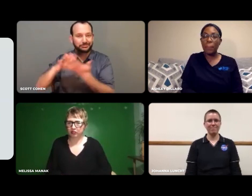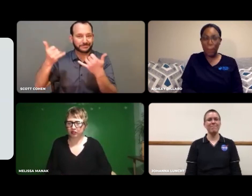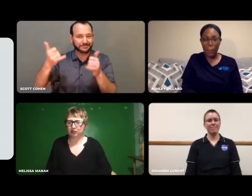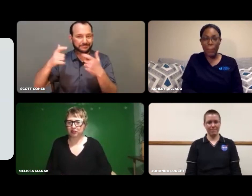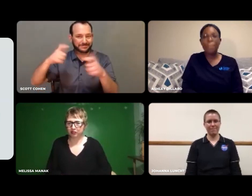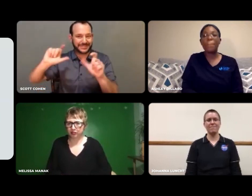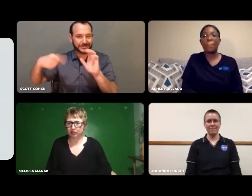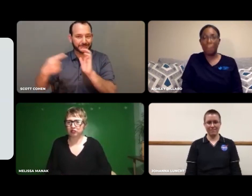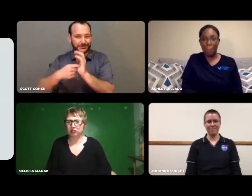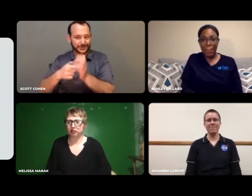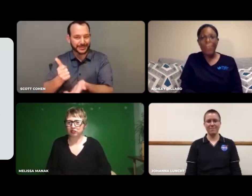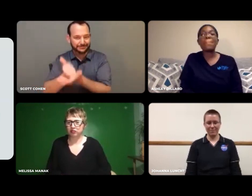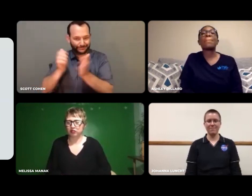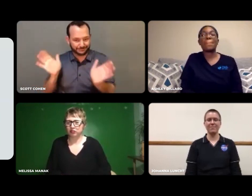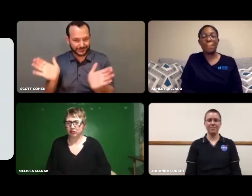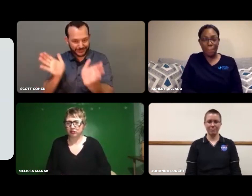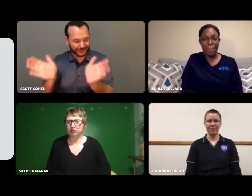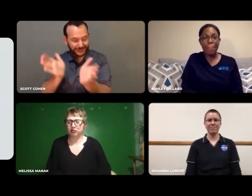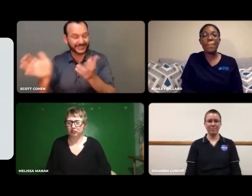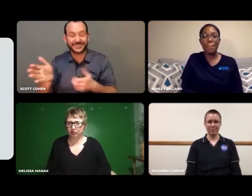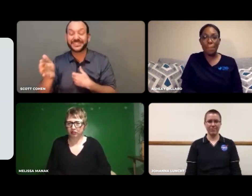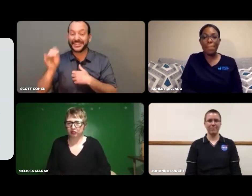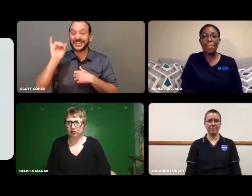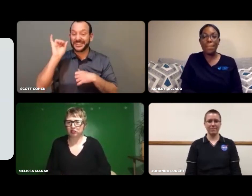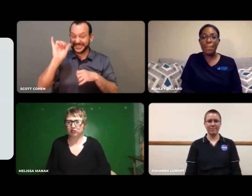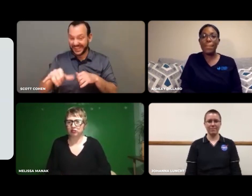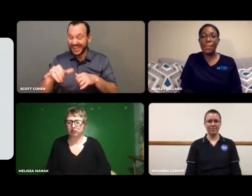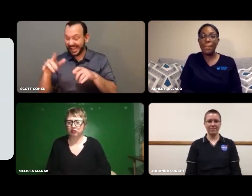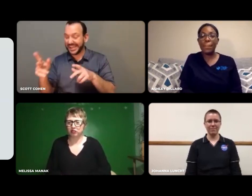motivating and encouraging you.